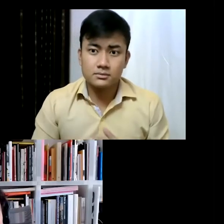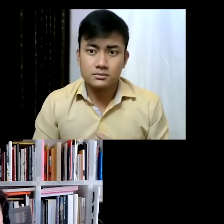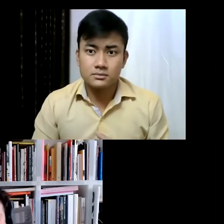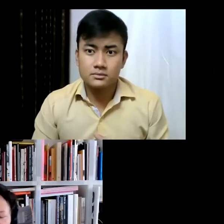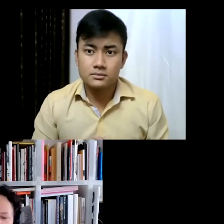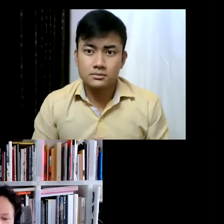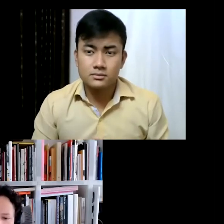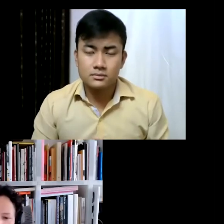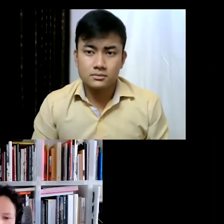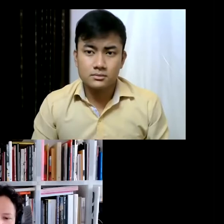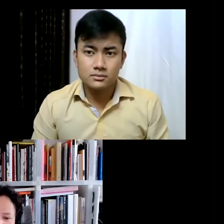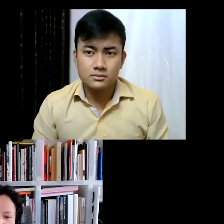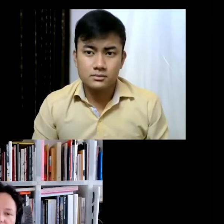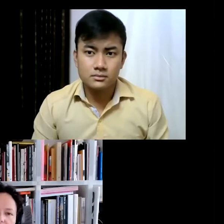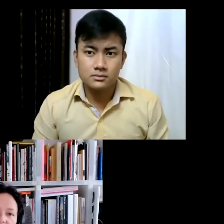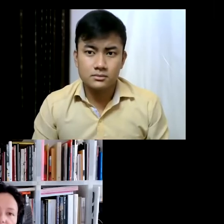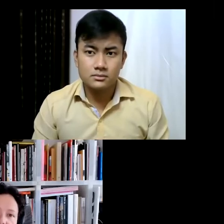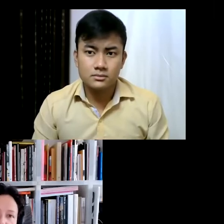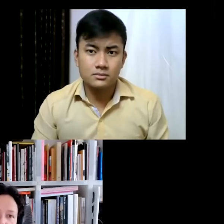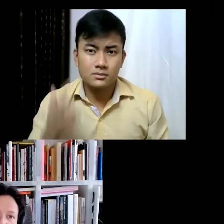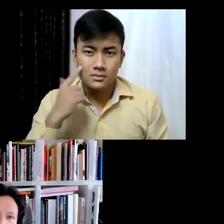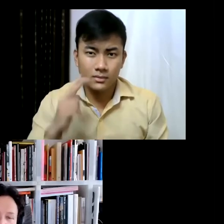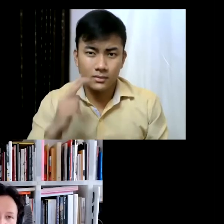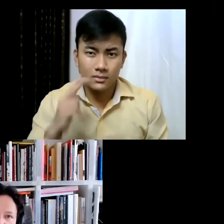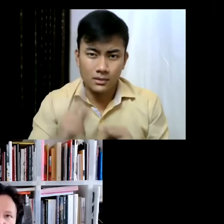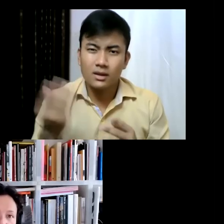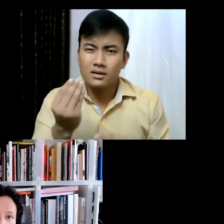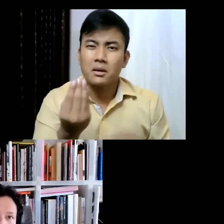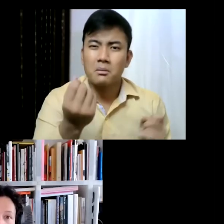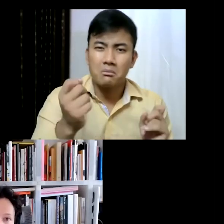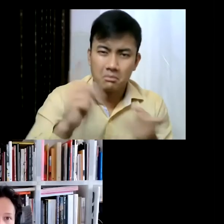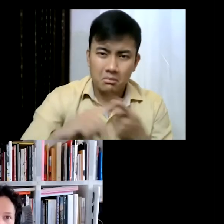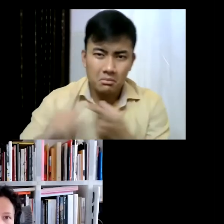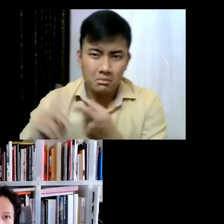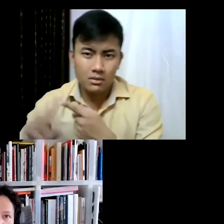it's some of the consequences of these debates are really important because